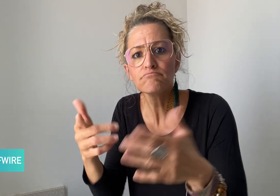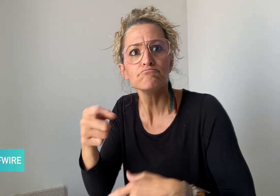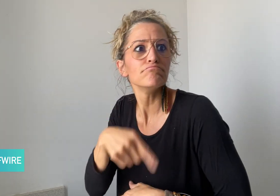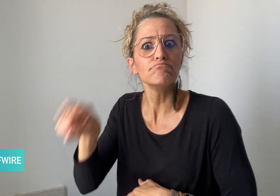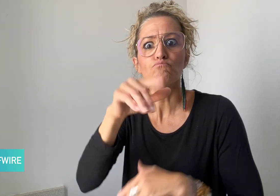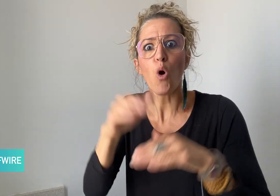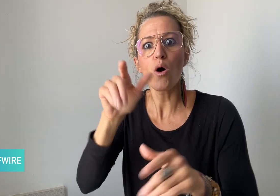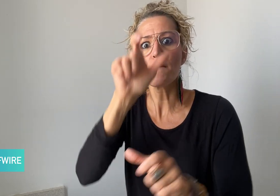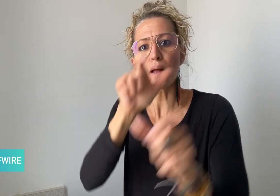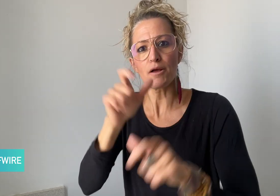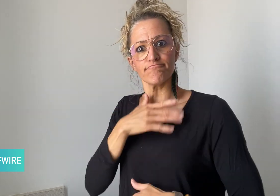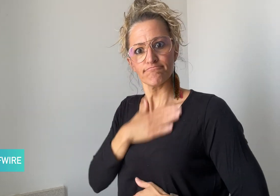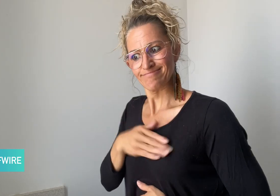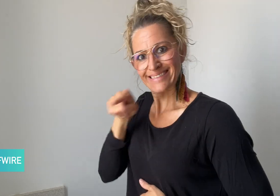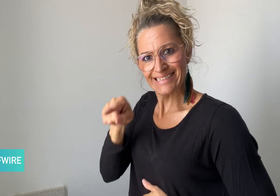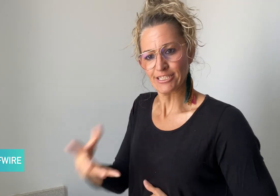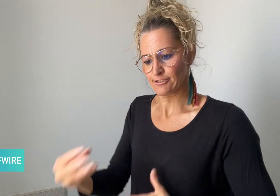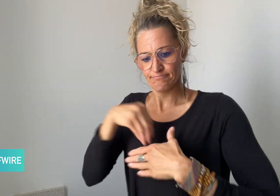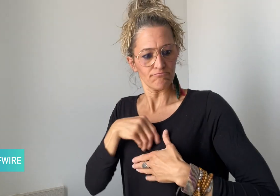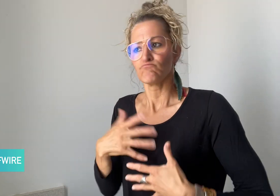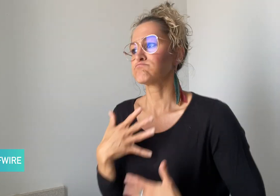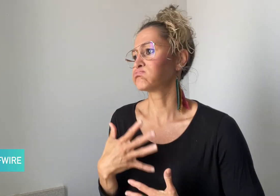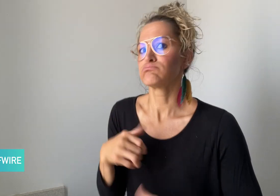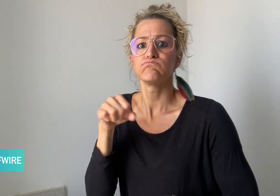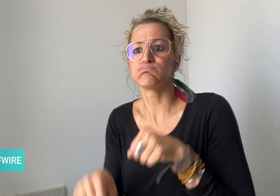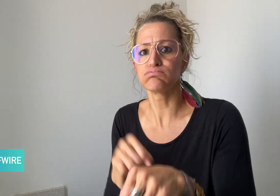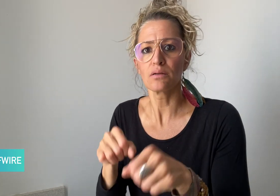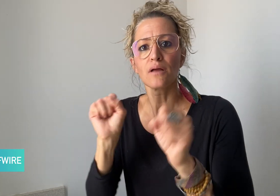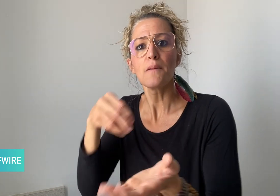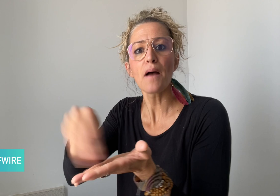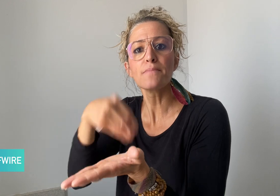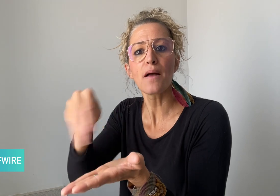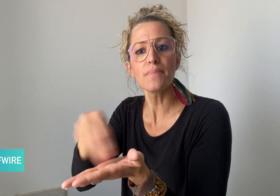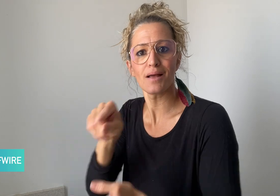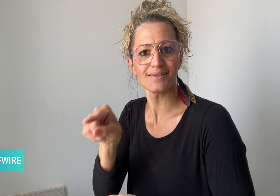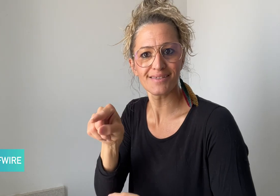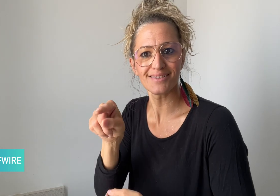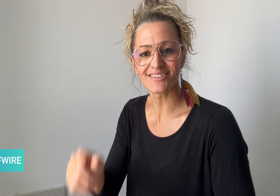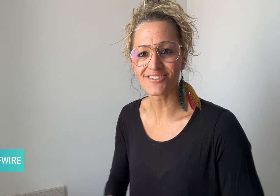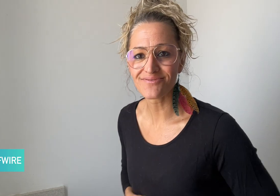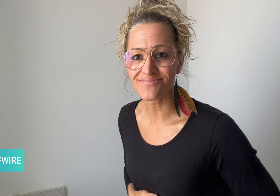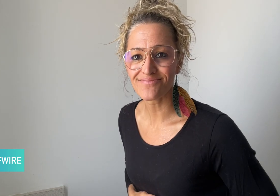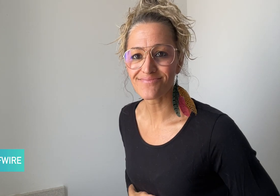the “Sonear” device into a popular commercial product.